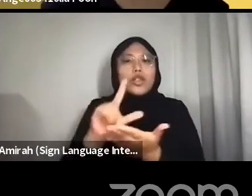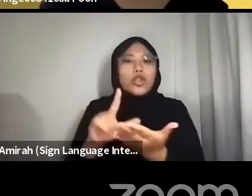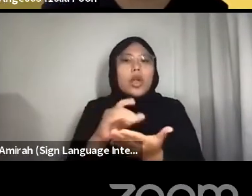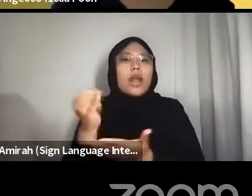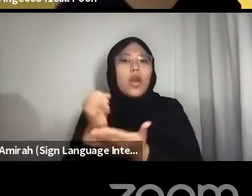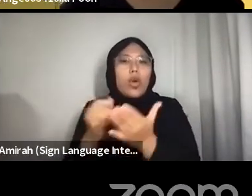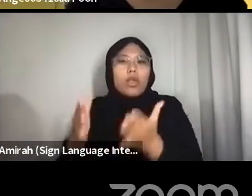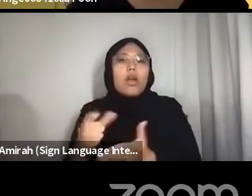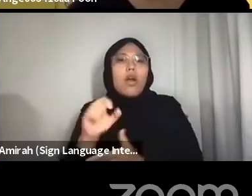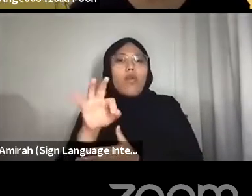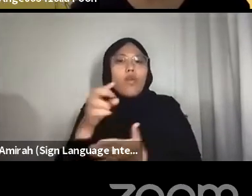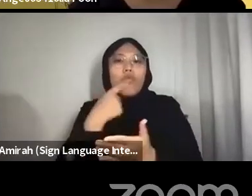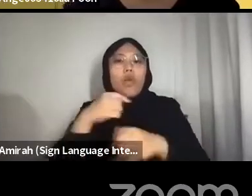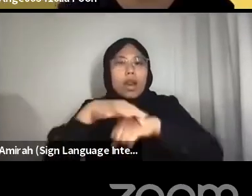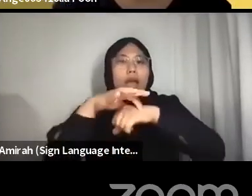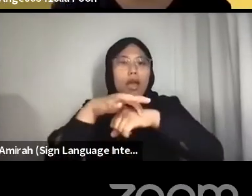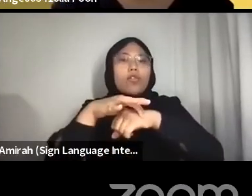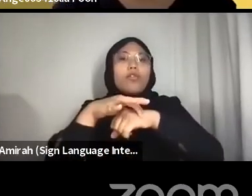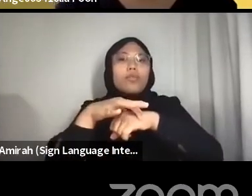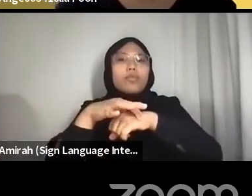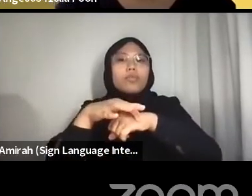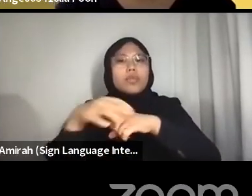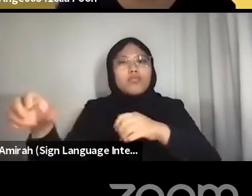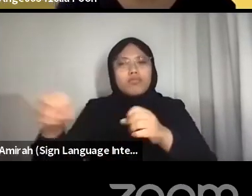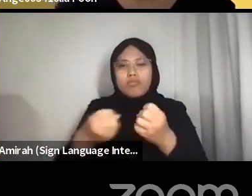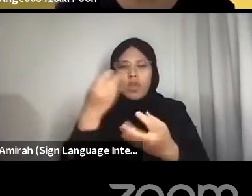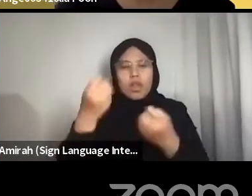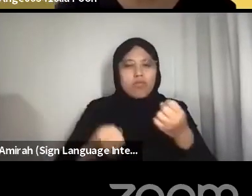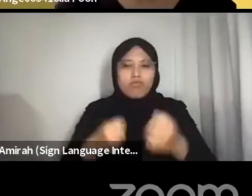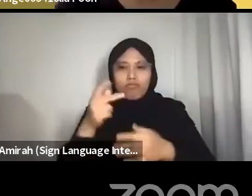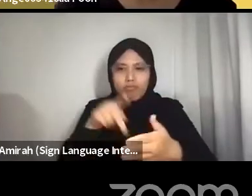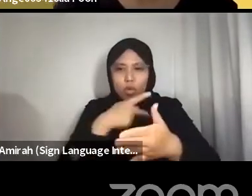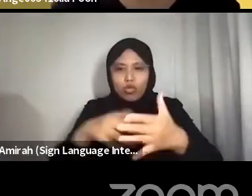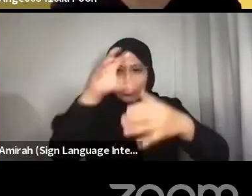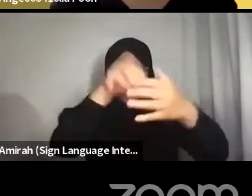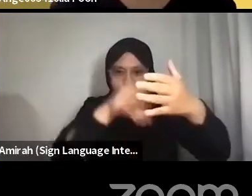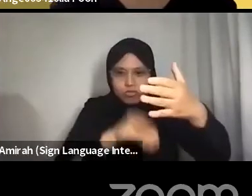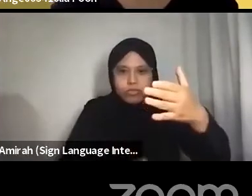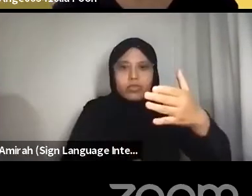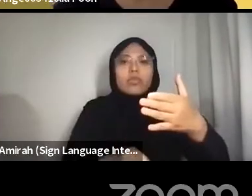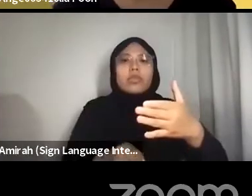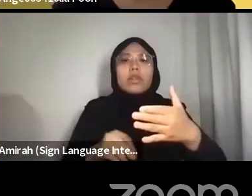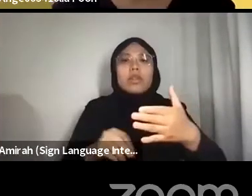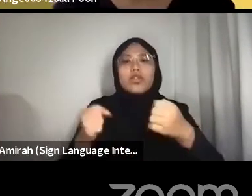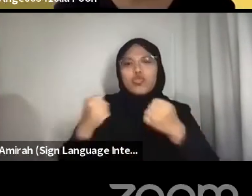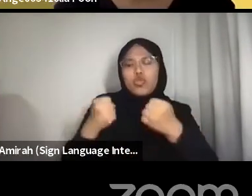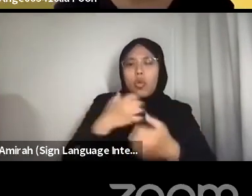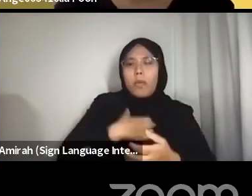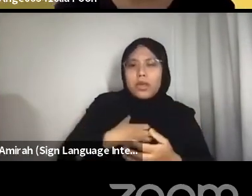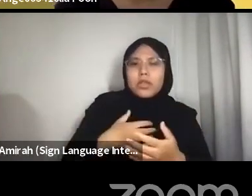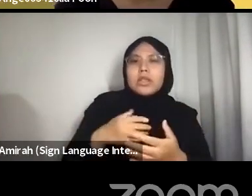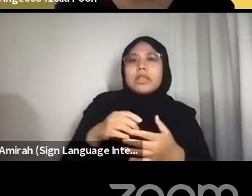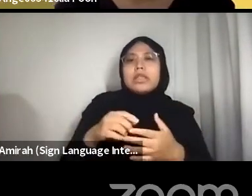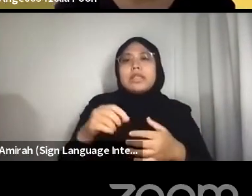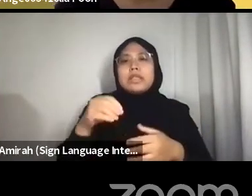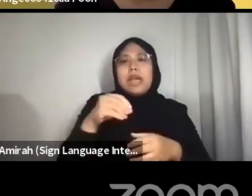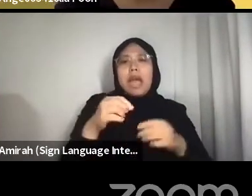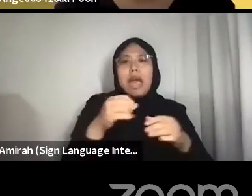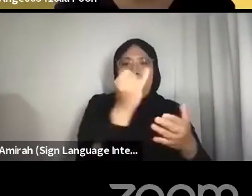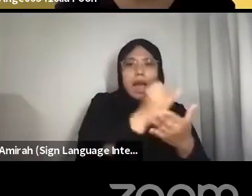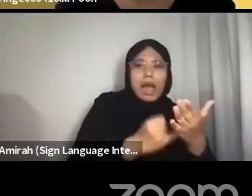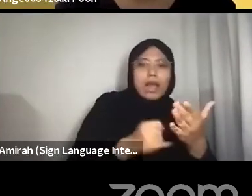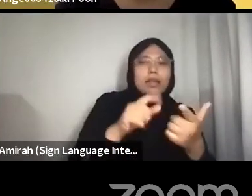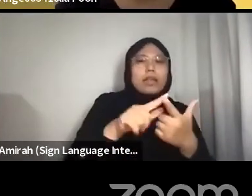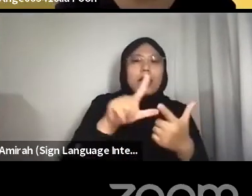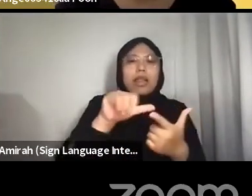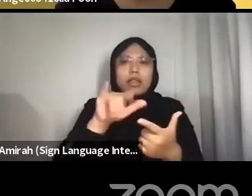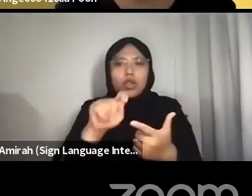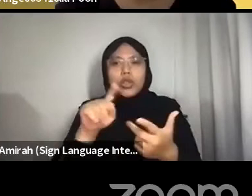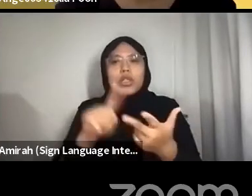A literature educator by profession, she is passionate about the entanglements in art, literature, nature and the environment.